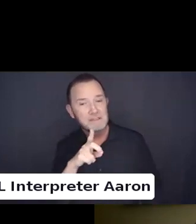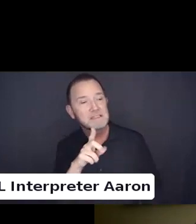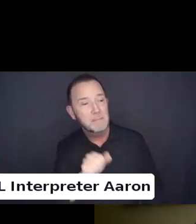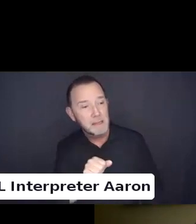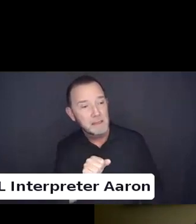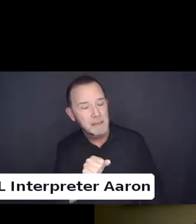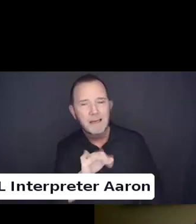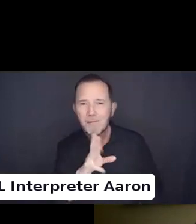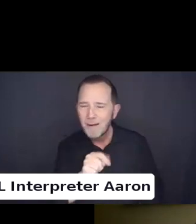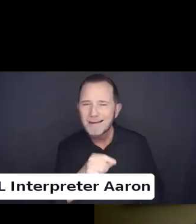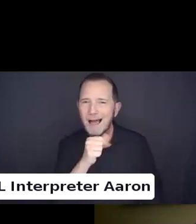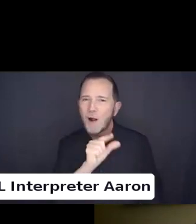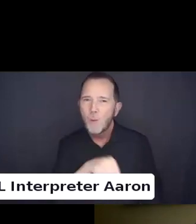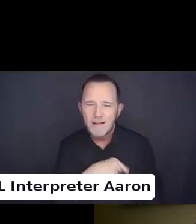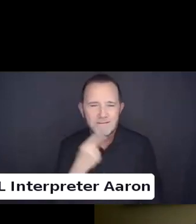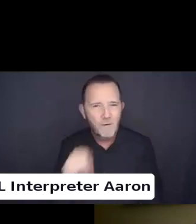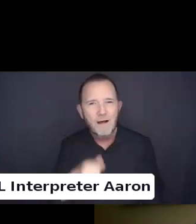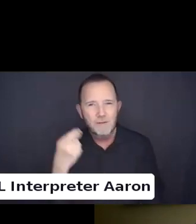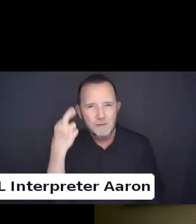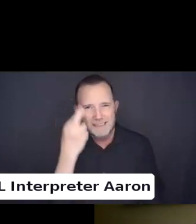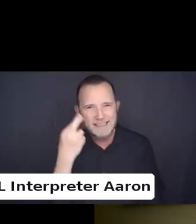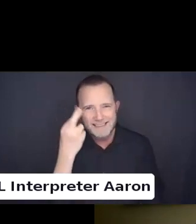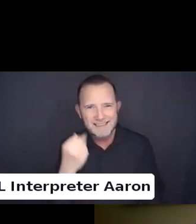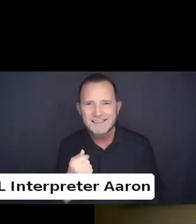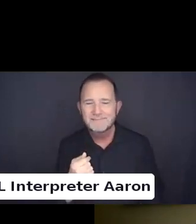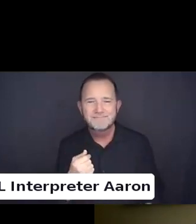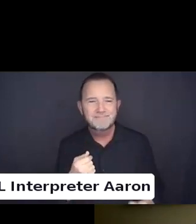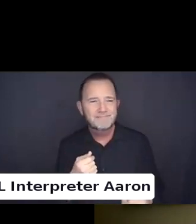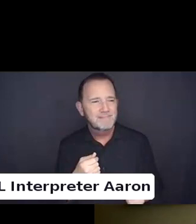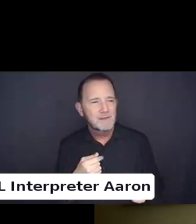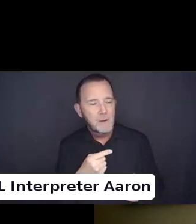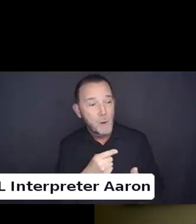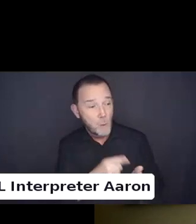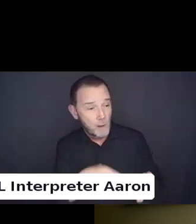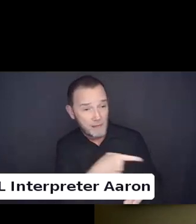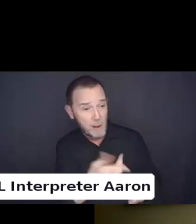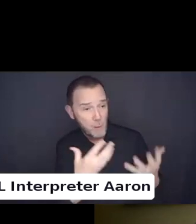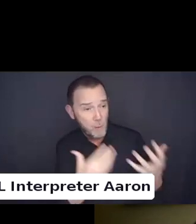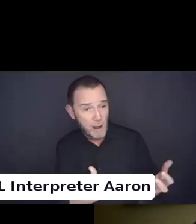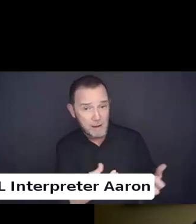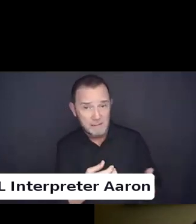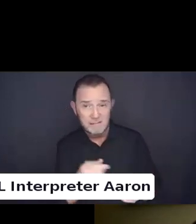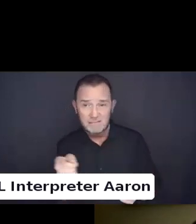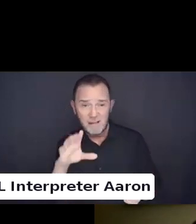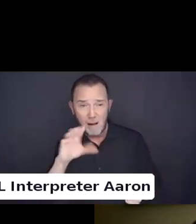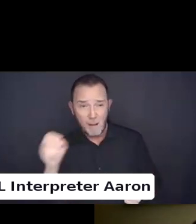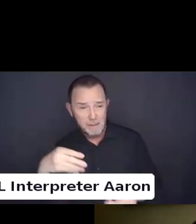Or they were not what they wanted was the fundamental alteration. Or it was not reasonable.